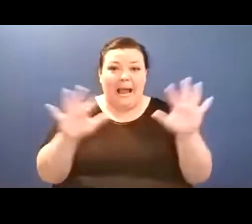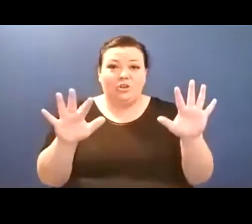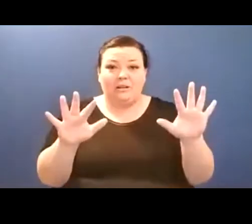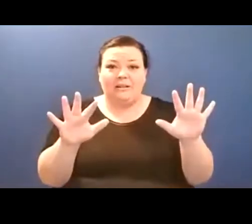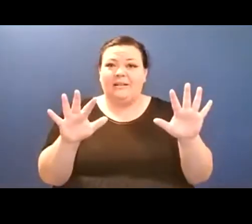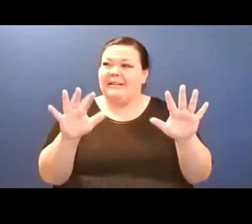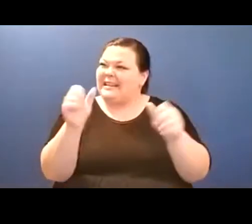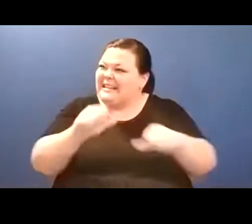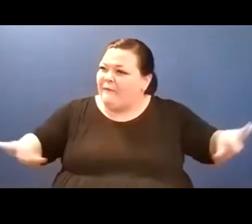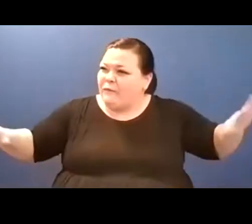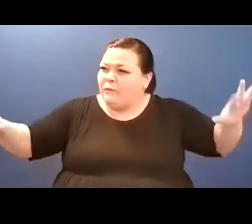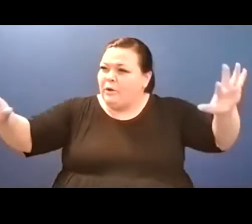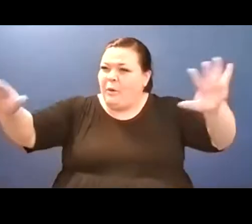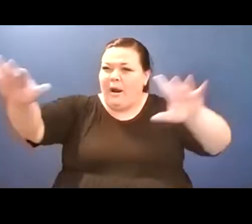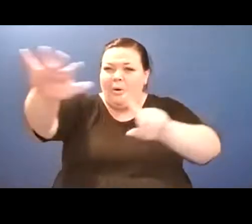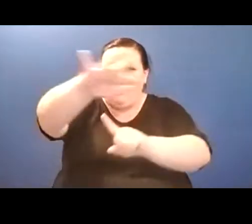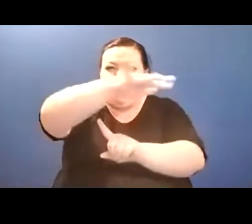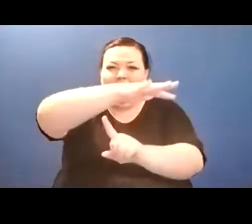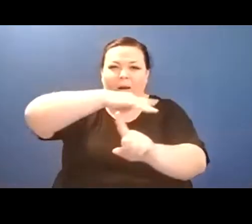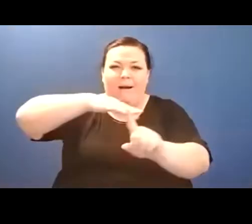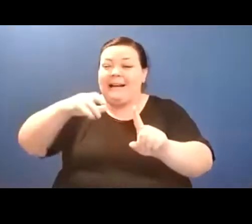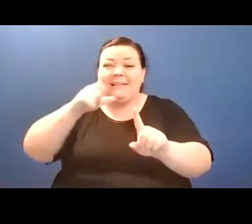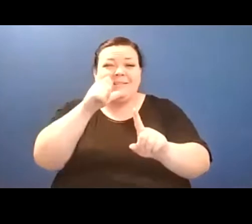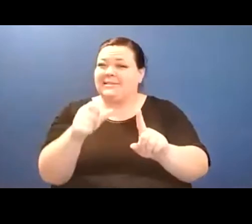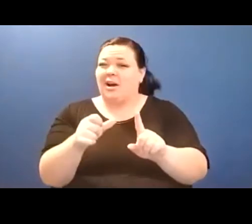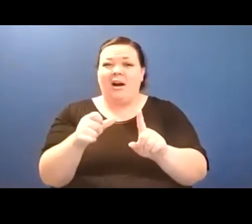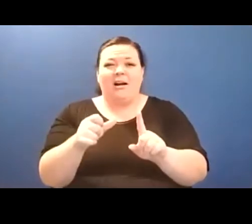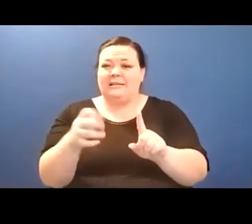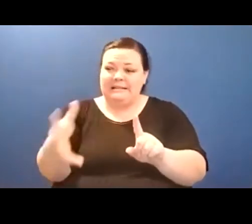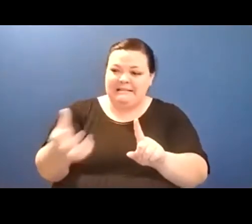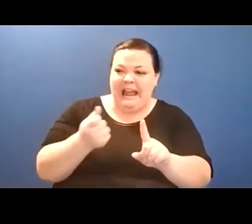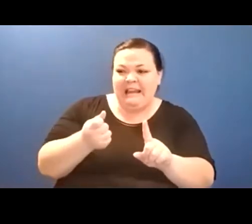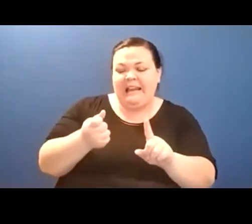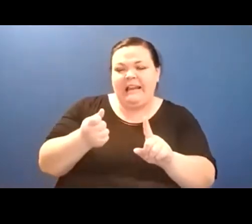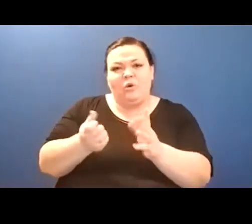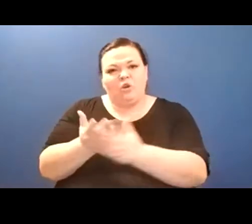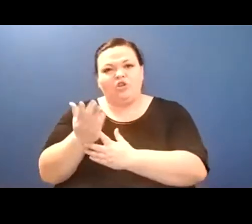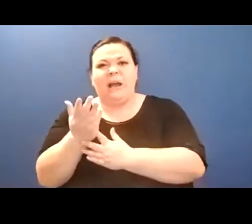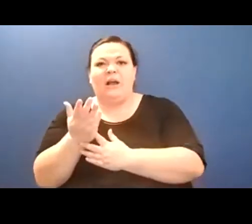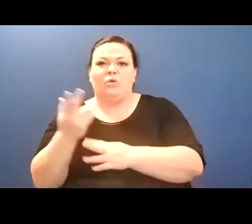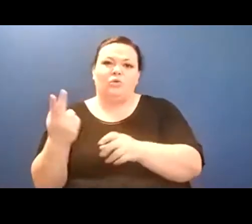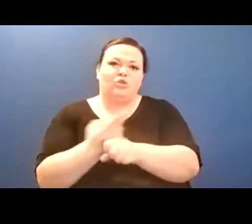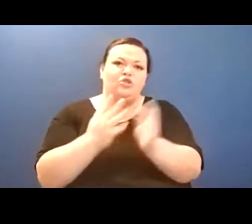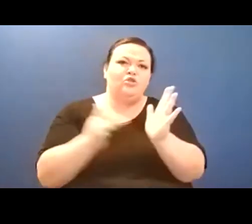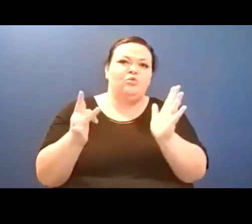Because the beauty of ambient magic is that it isn't obvious. You will find people with your gift